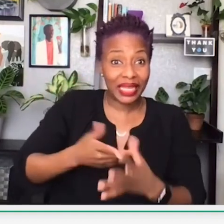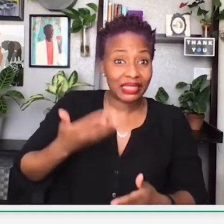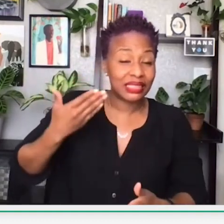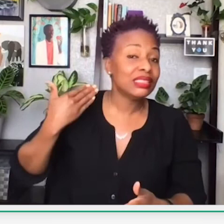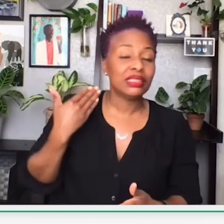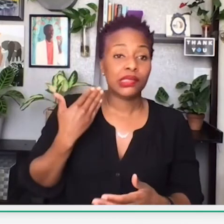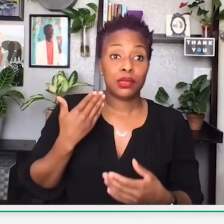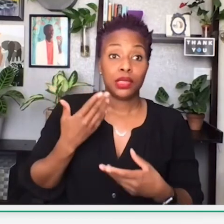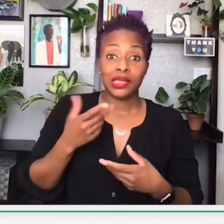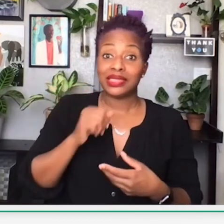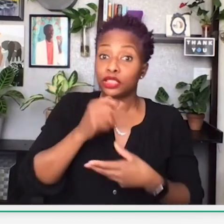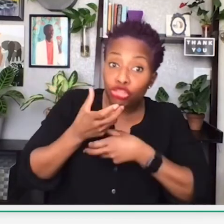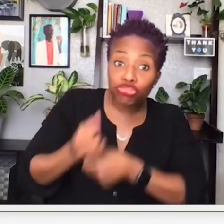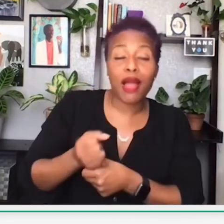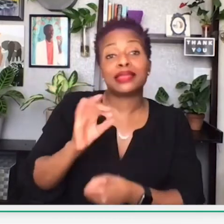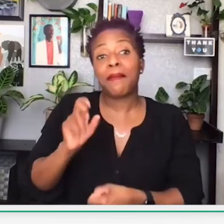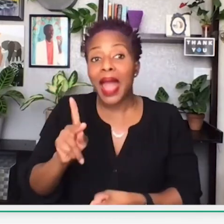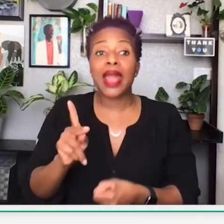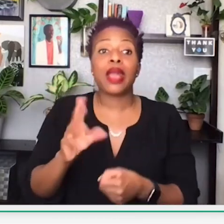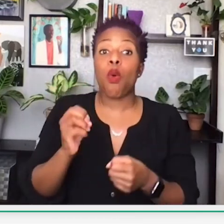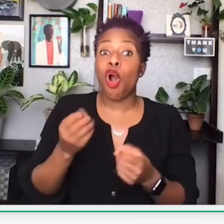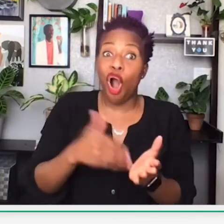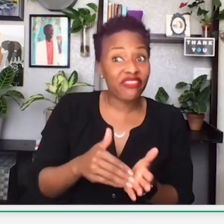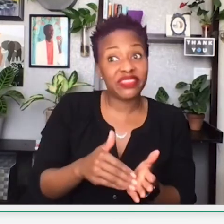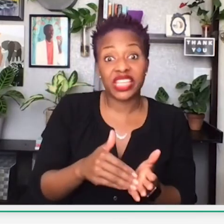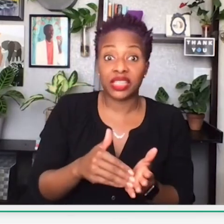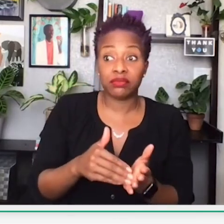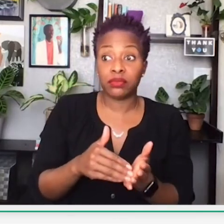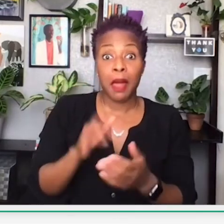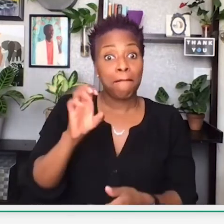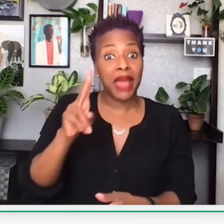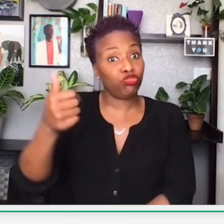what I had mentioned in the beginning of this presentation, the distrust of banks?